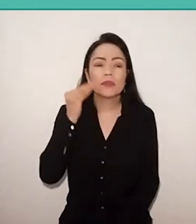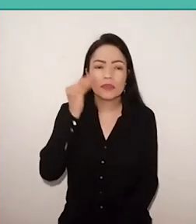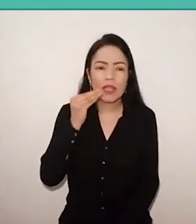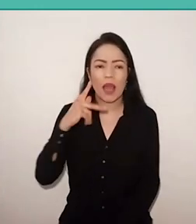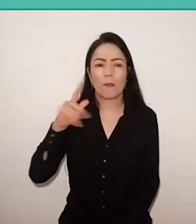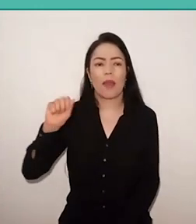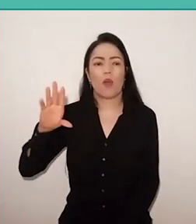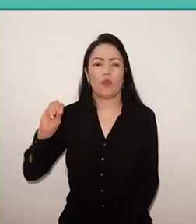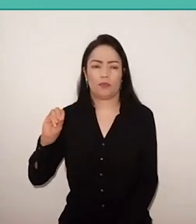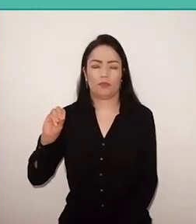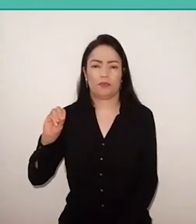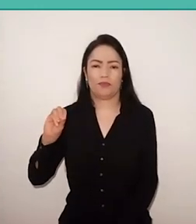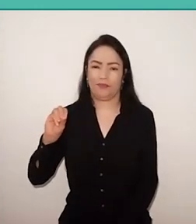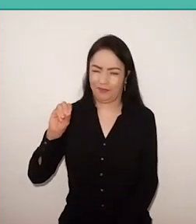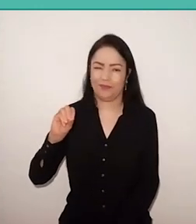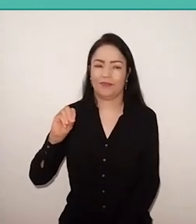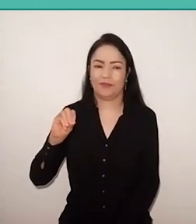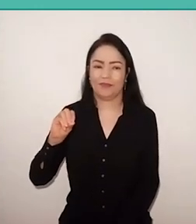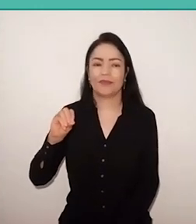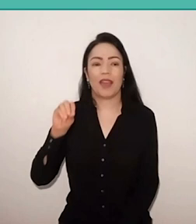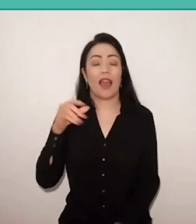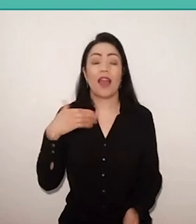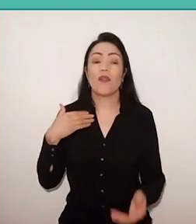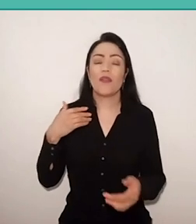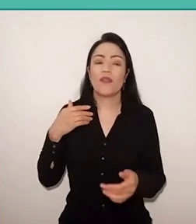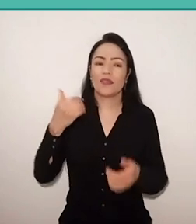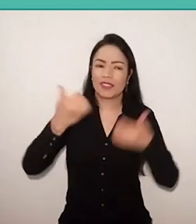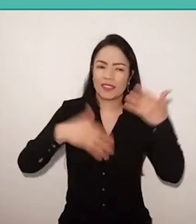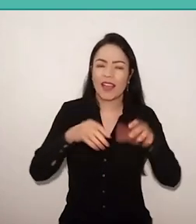And I spent some time just talking to teachers